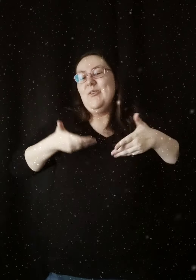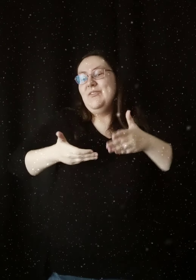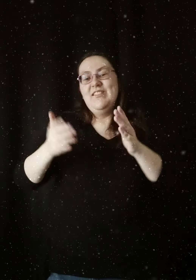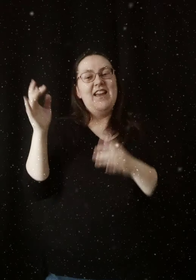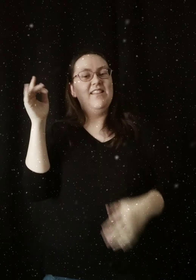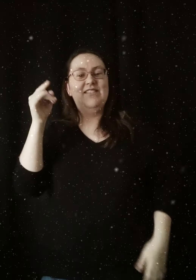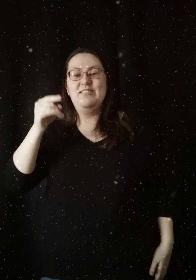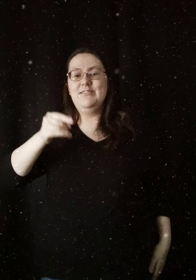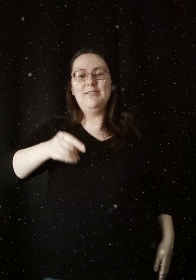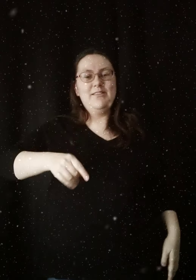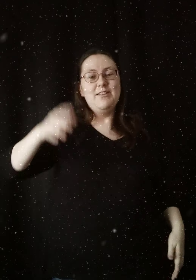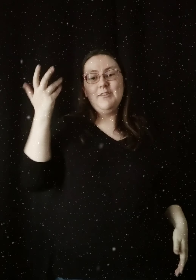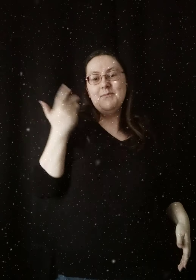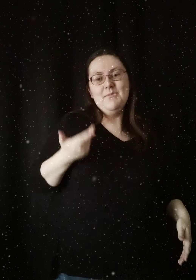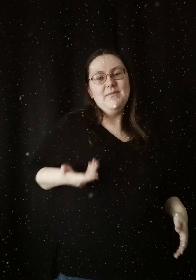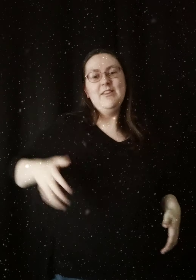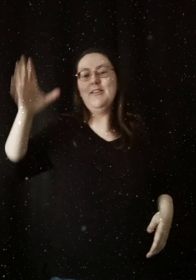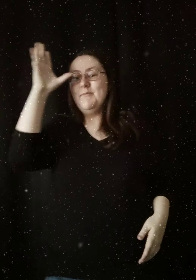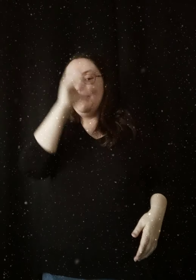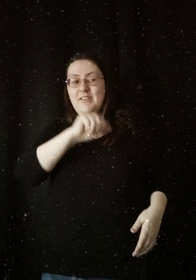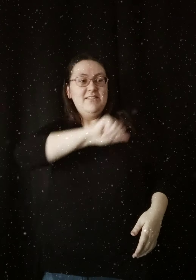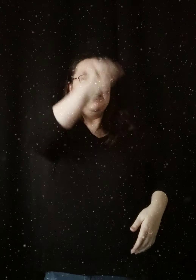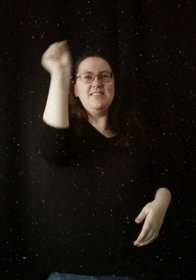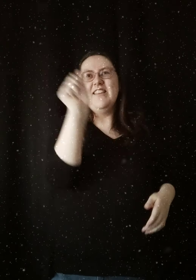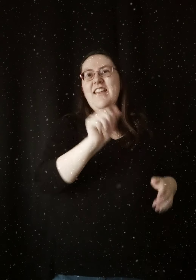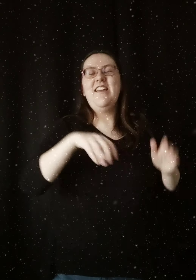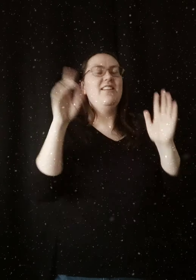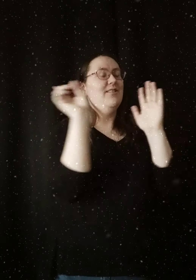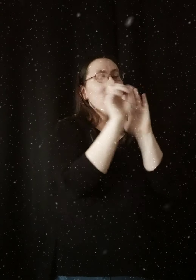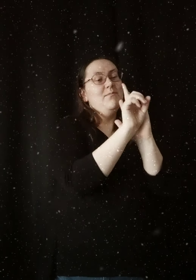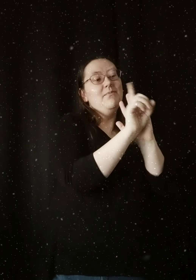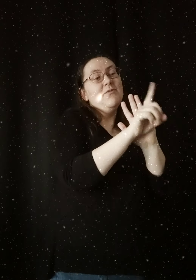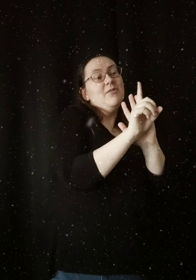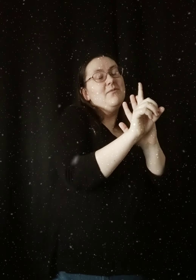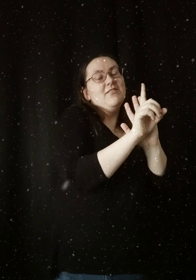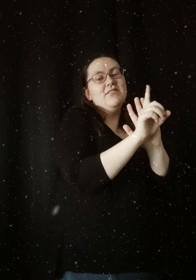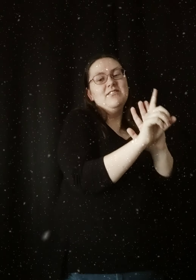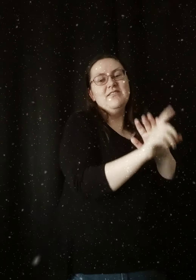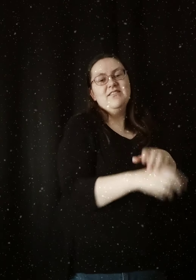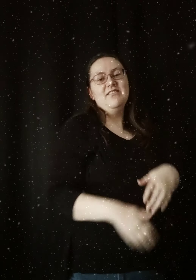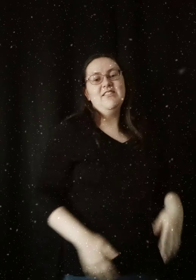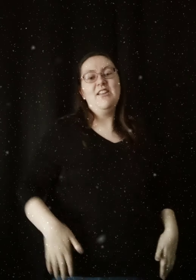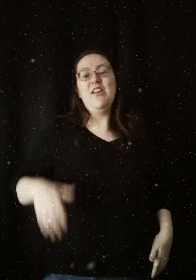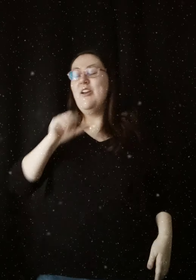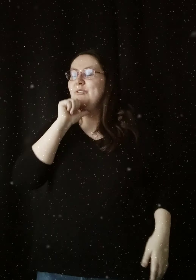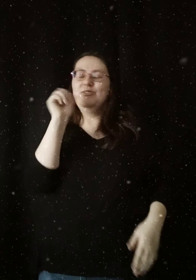Don't let there be A moment I miss